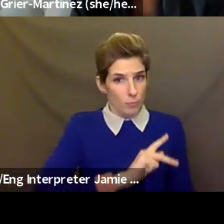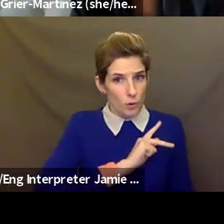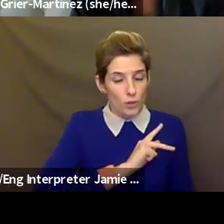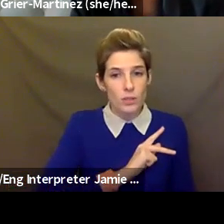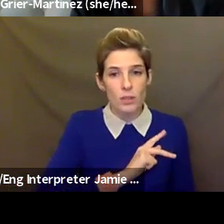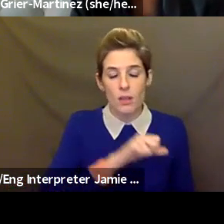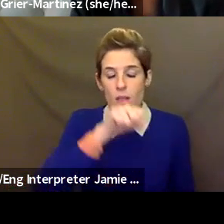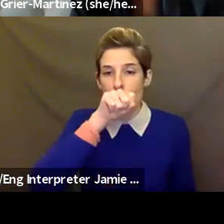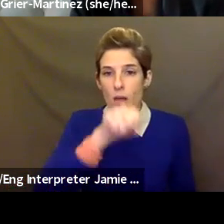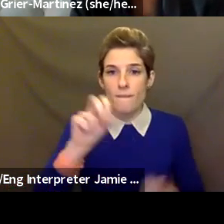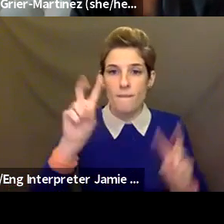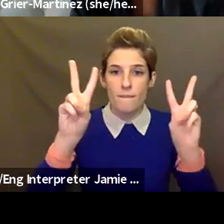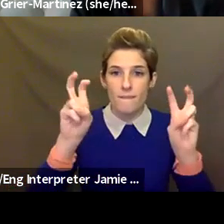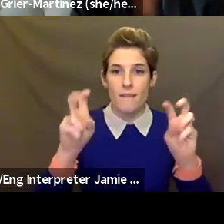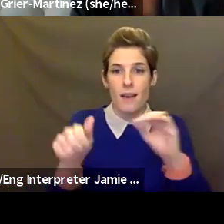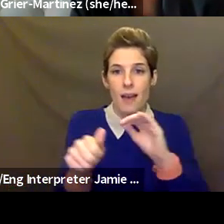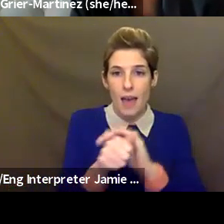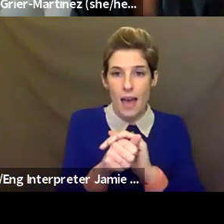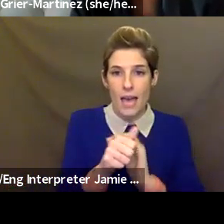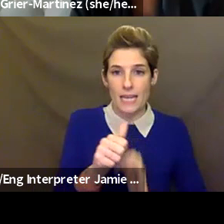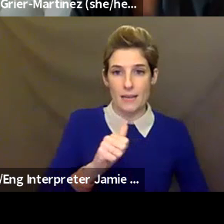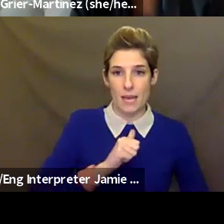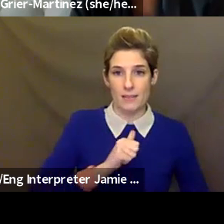view feature, because I can't look at myself anymore and it